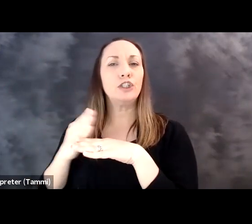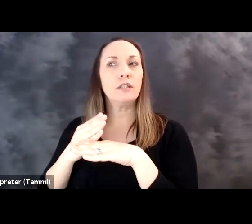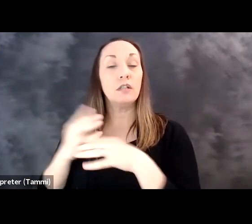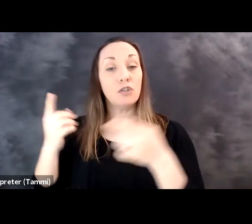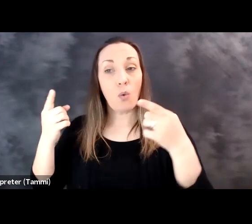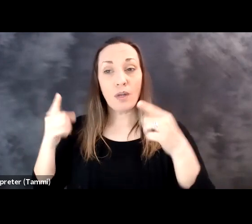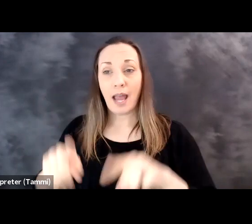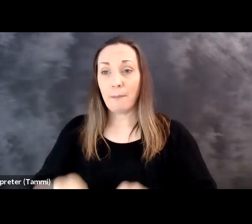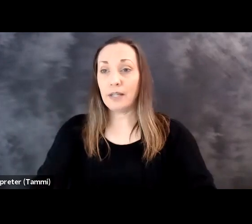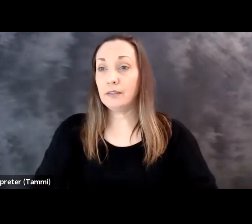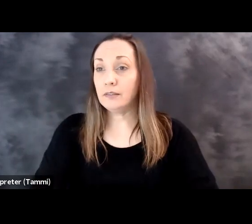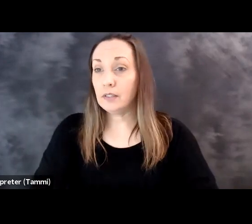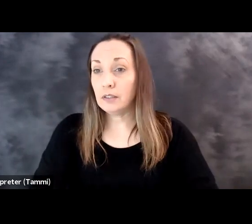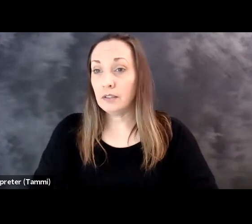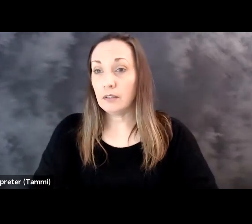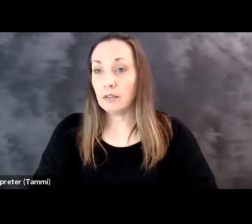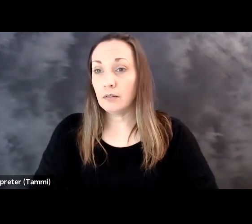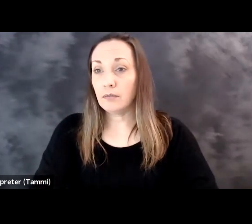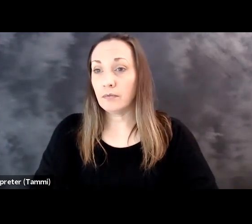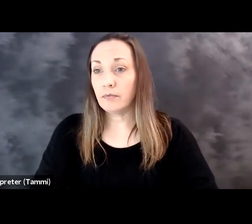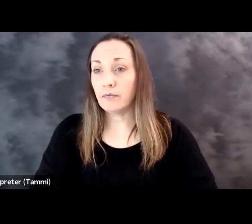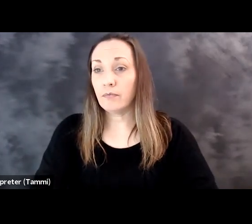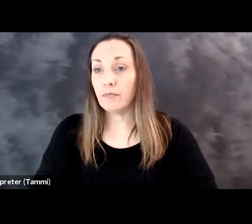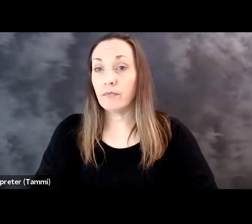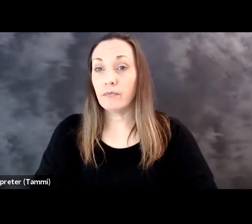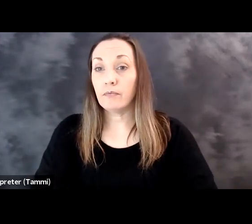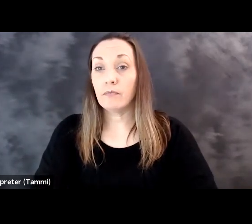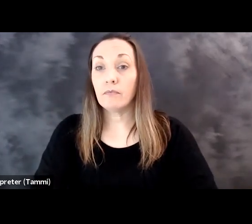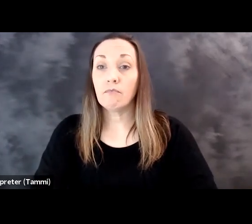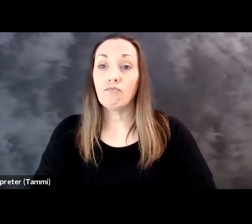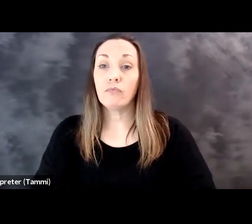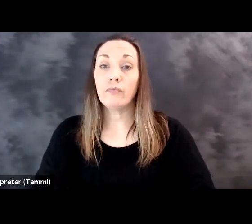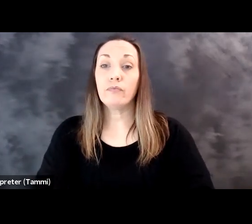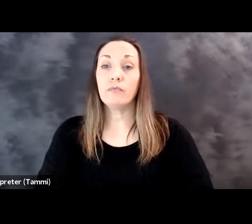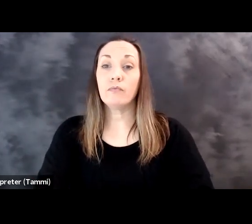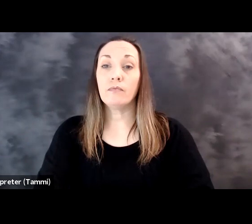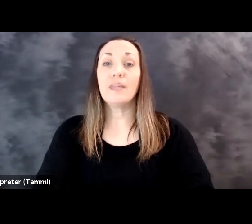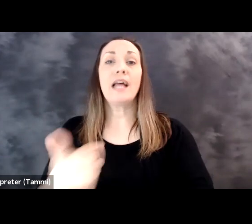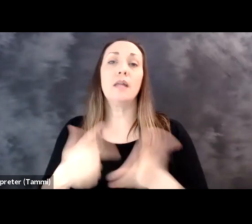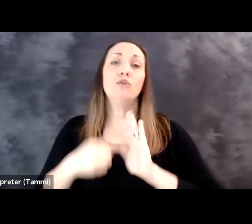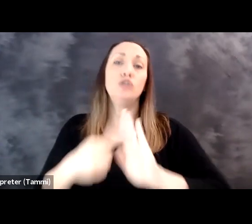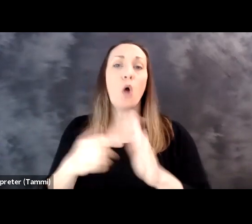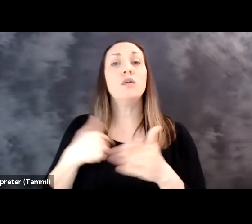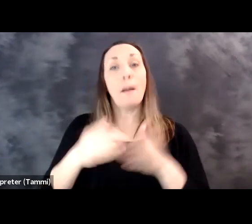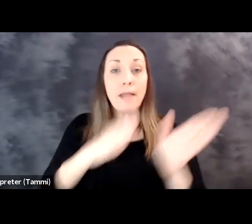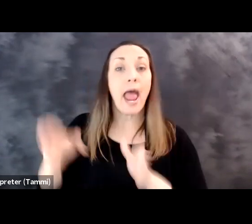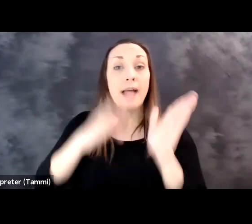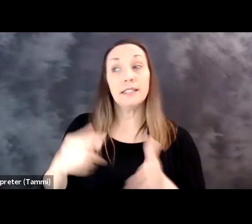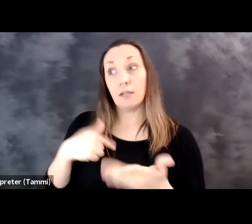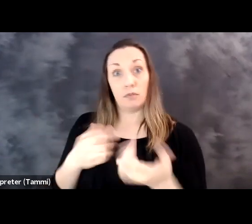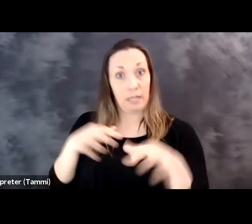about averages. What's happening as leaders adjust and make plans with employee input generally? They're happy to have some data, they're